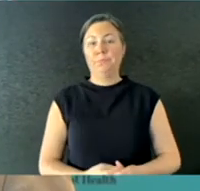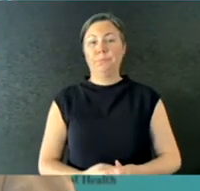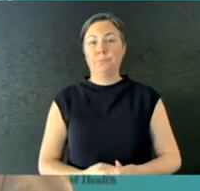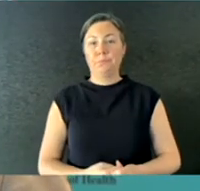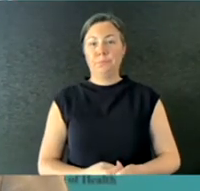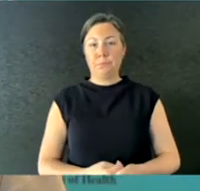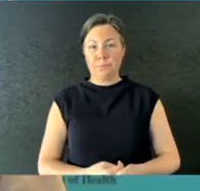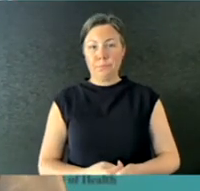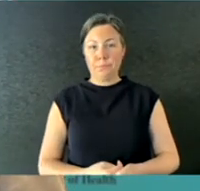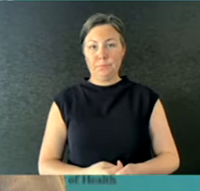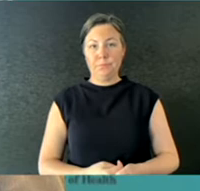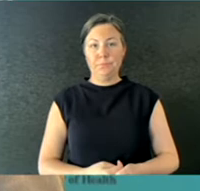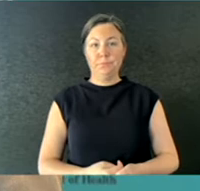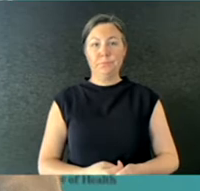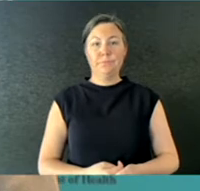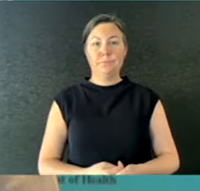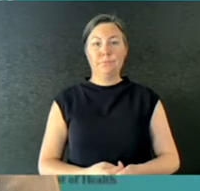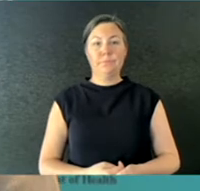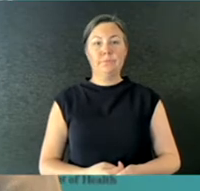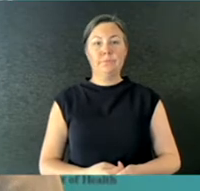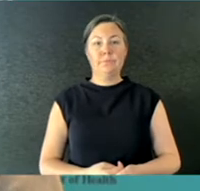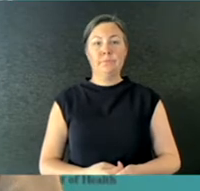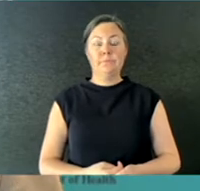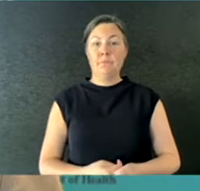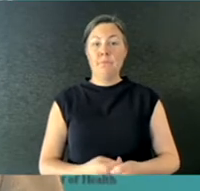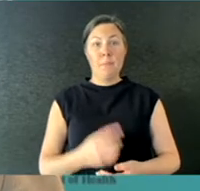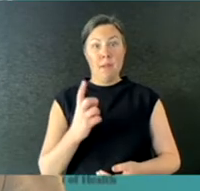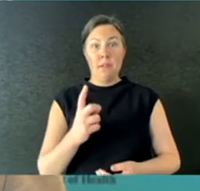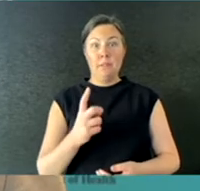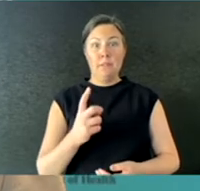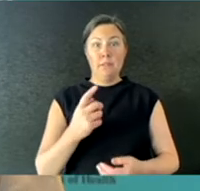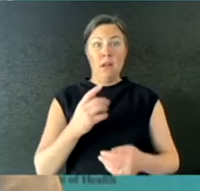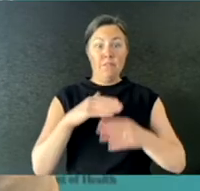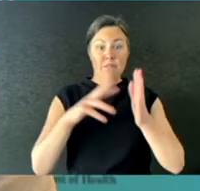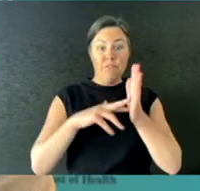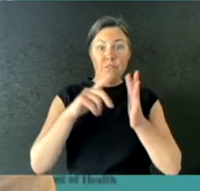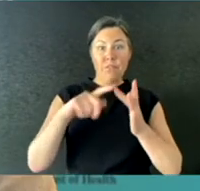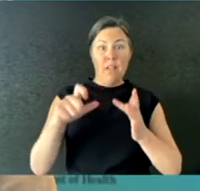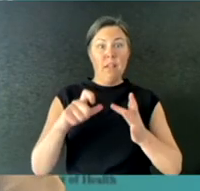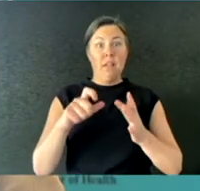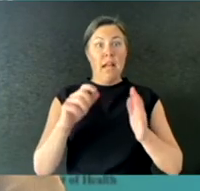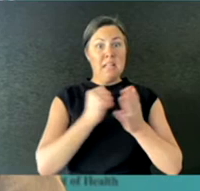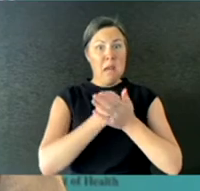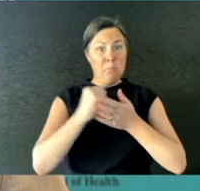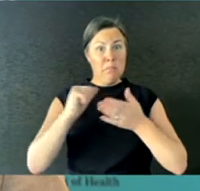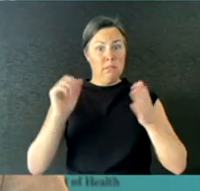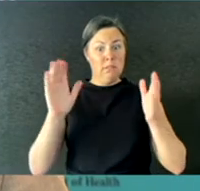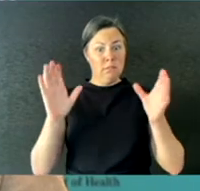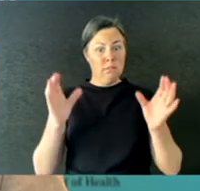These are very pleasing results from Victoria overnight, and just a testimony to the immense